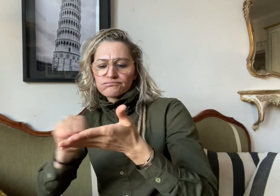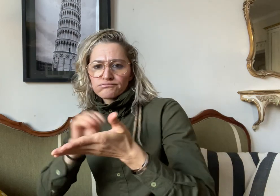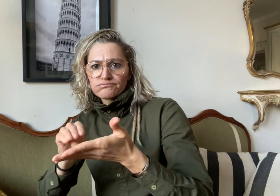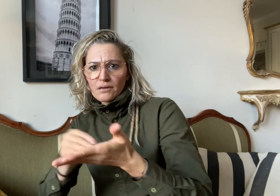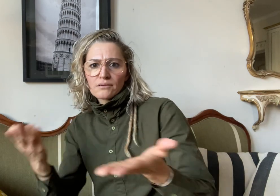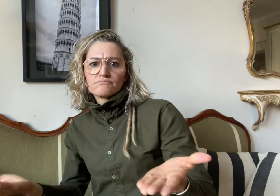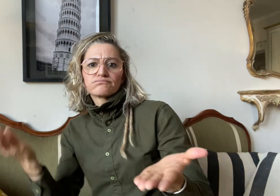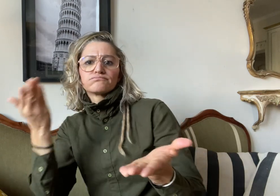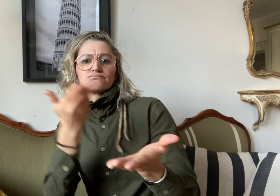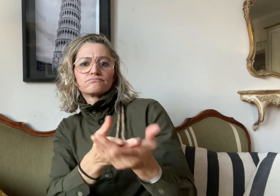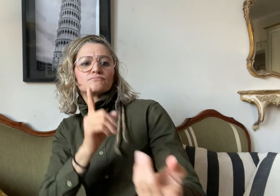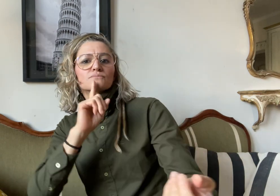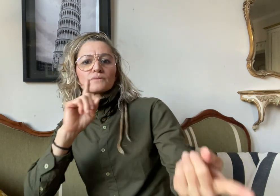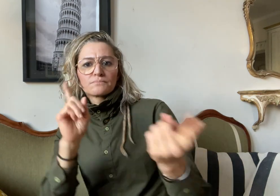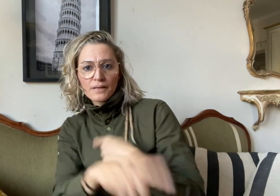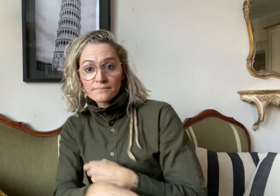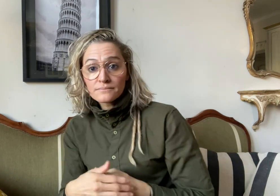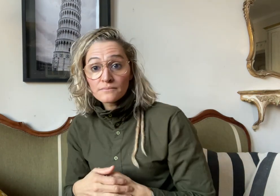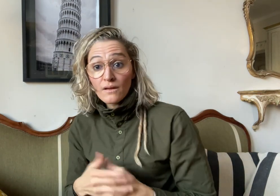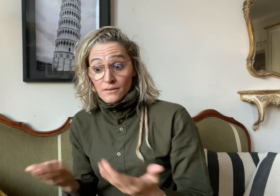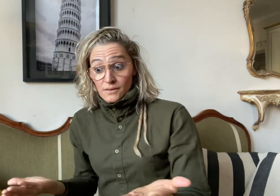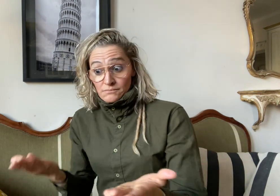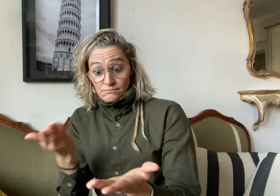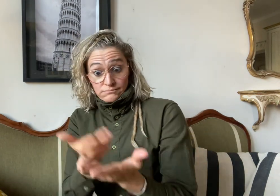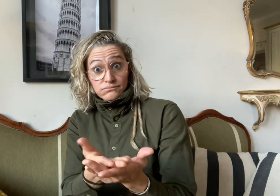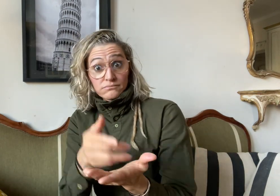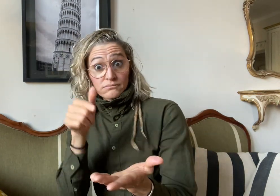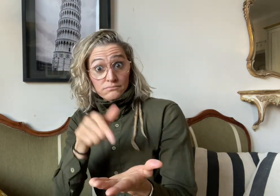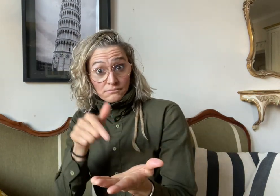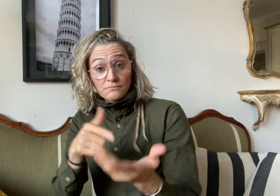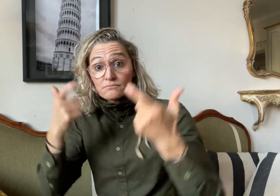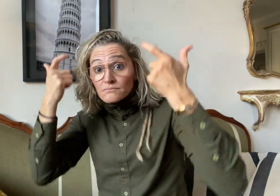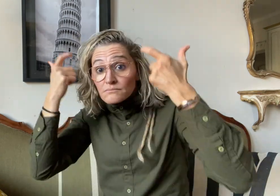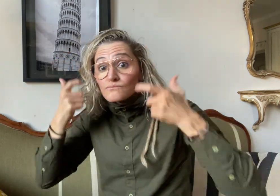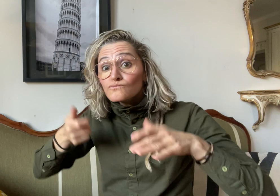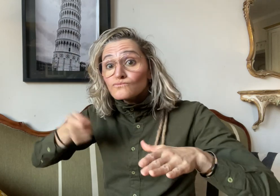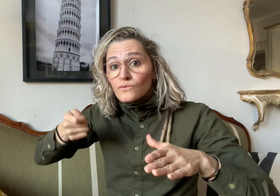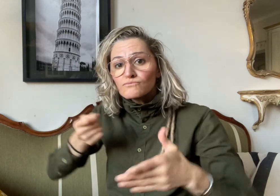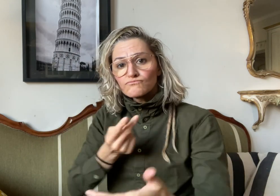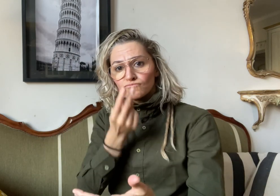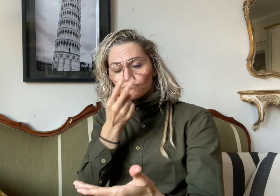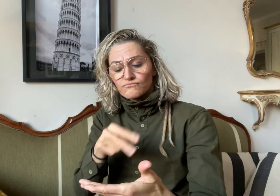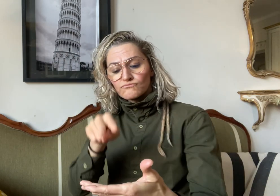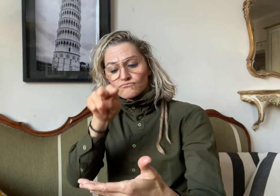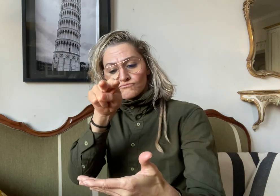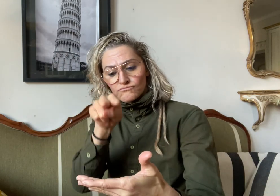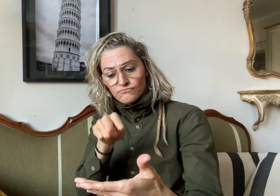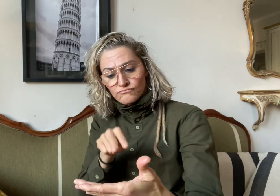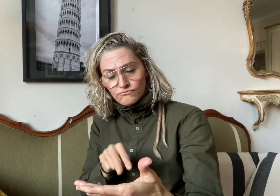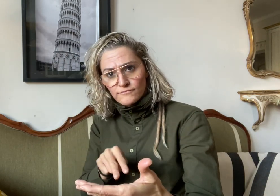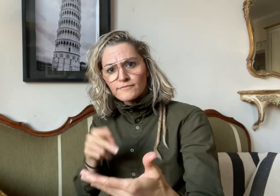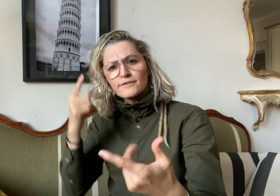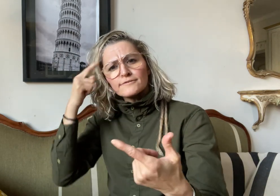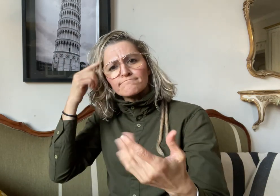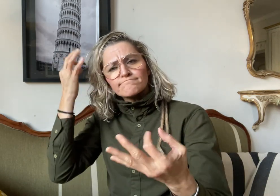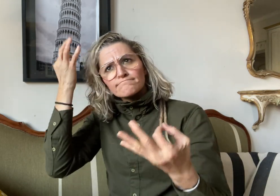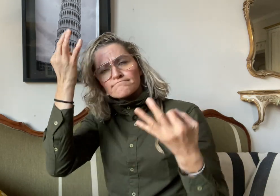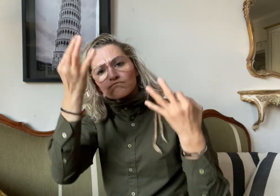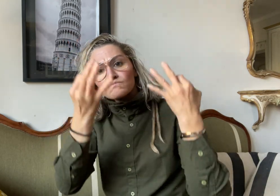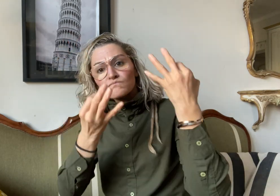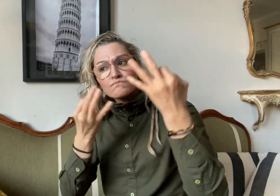a written reply. After the judge receives this, they will give